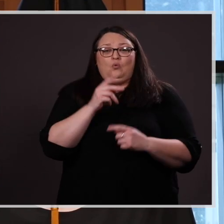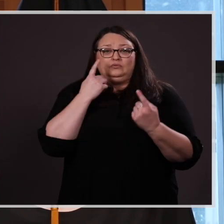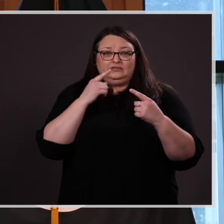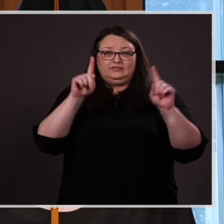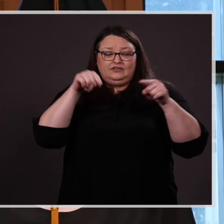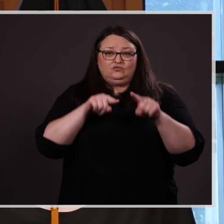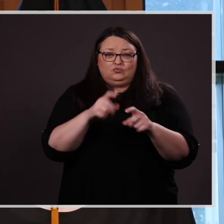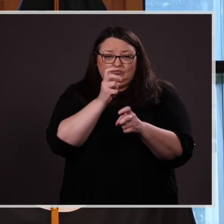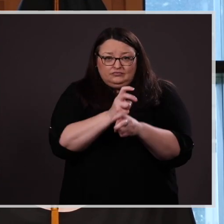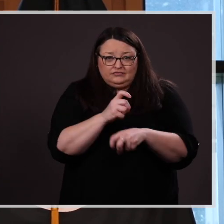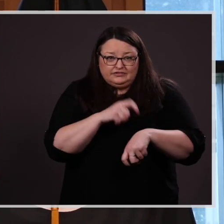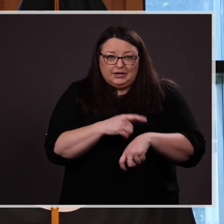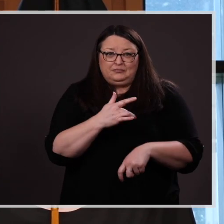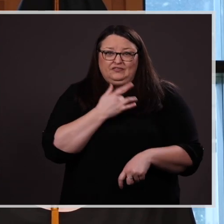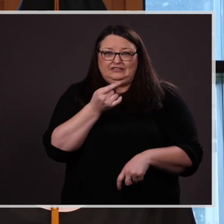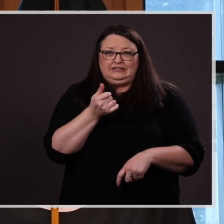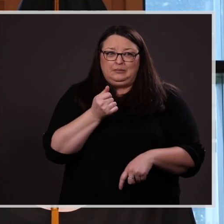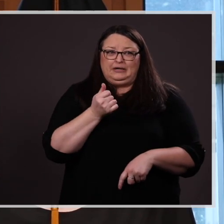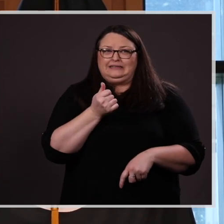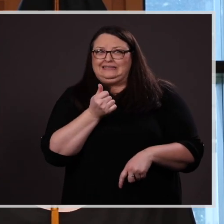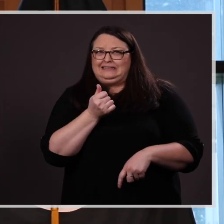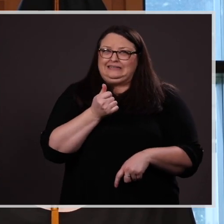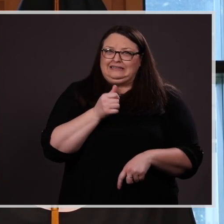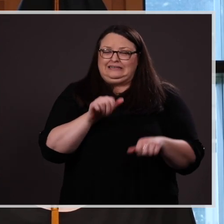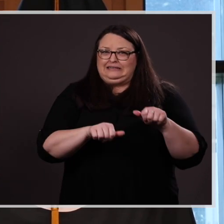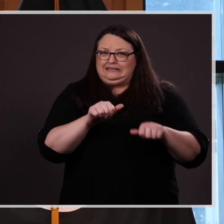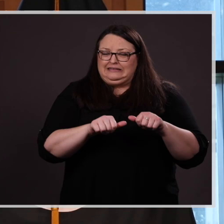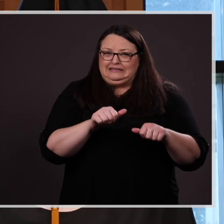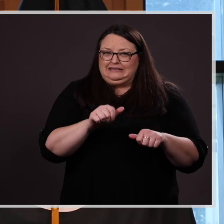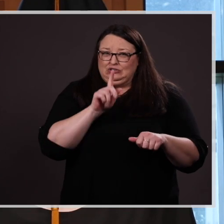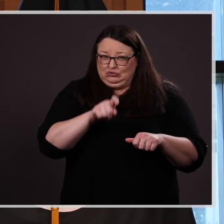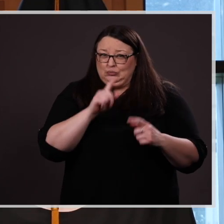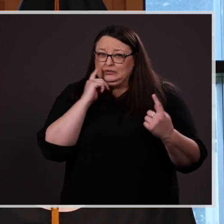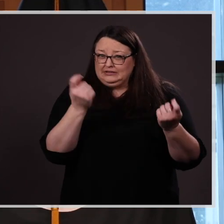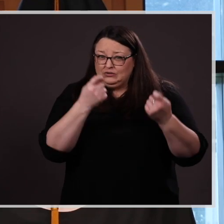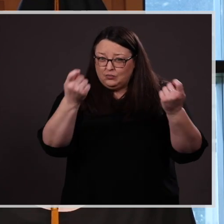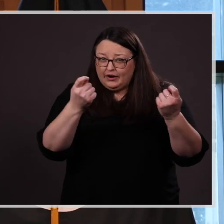times would still feel hollow, or vacant, because there is a critical component missing